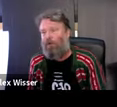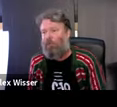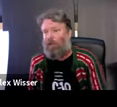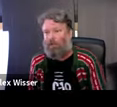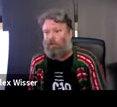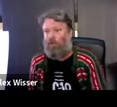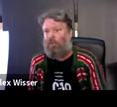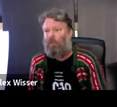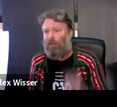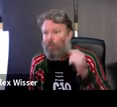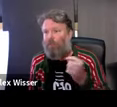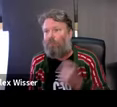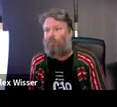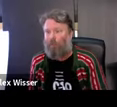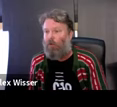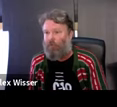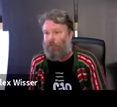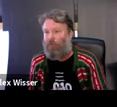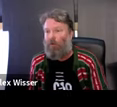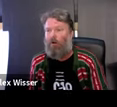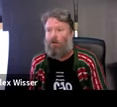both scared and excited them and made them think very hard about,